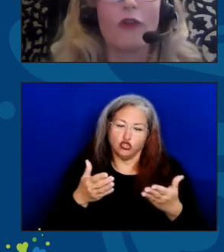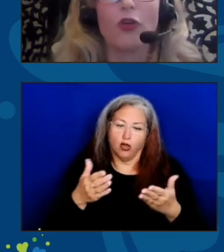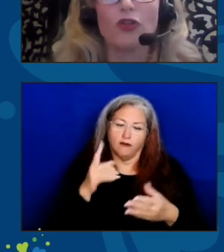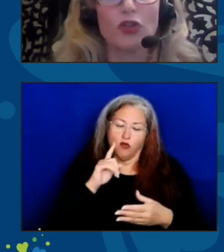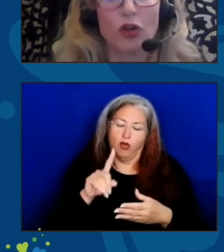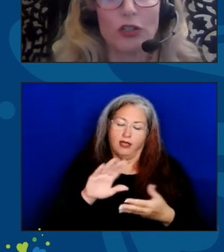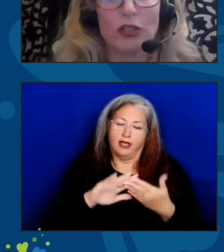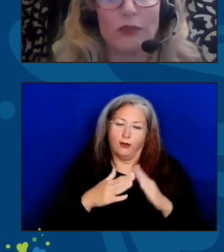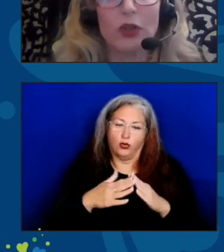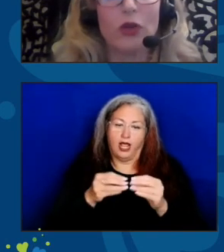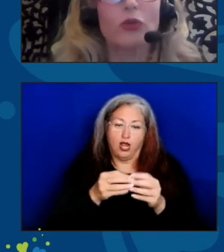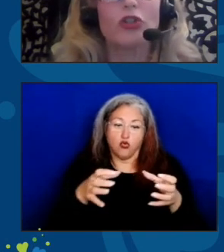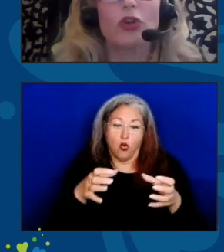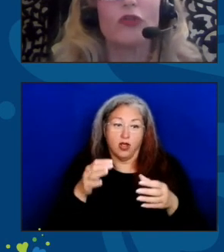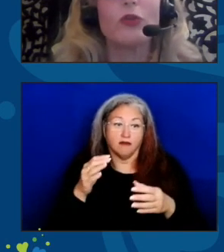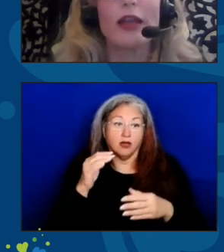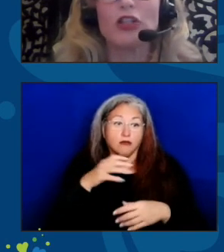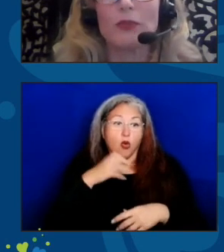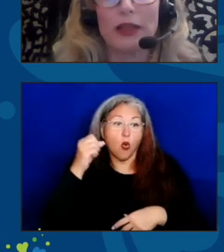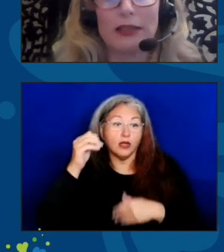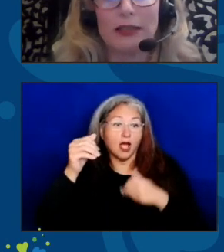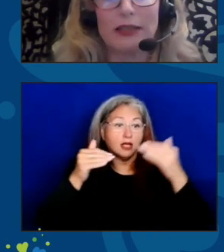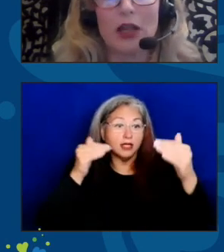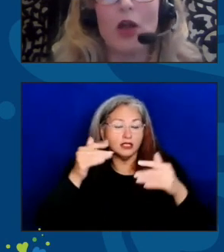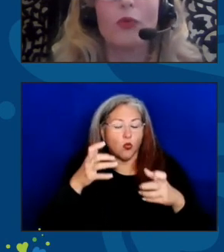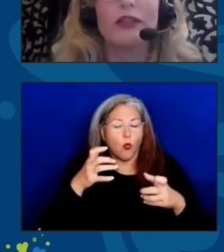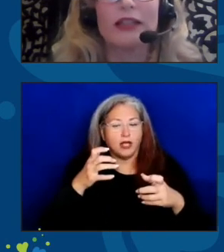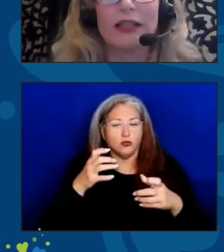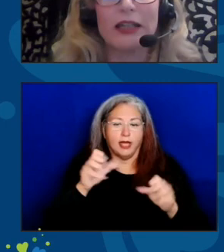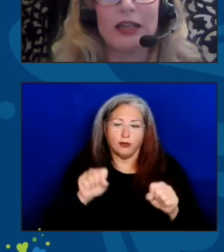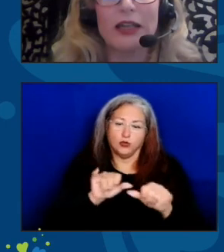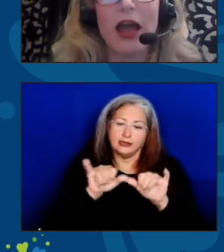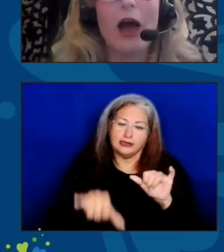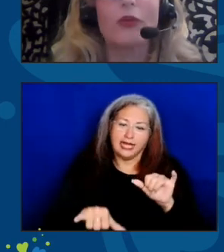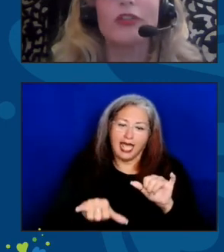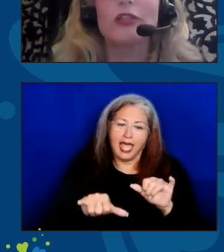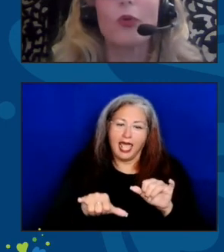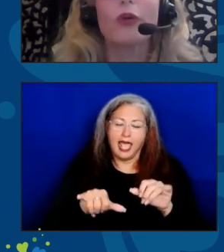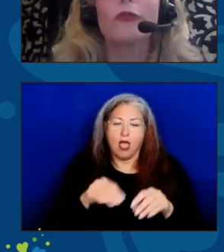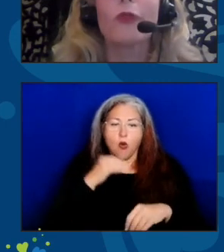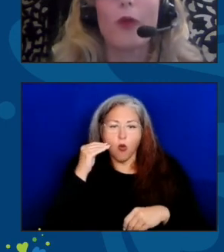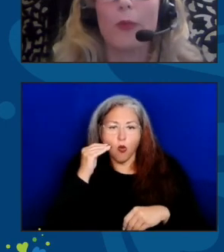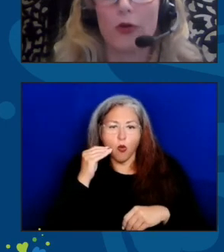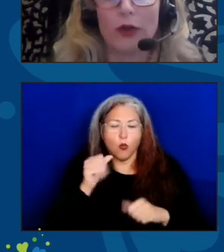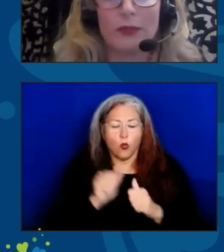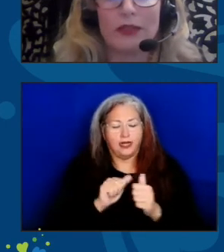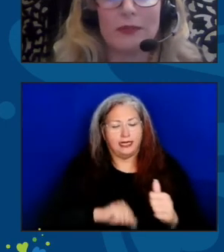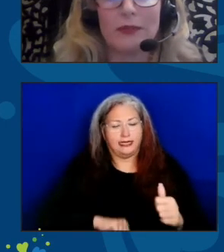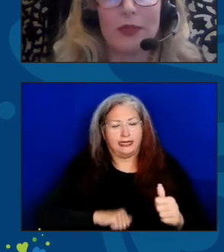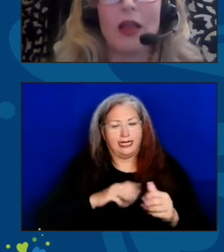of older adults who deserve to age in place with dignity and with the support from our programs.